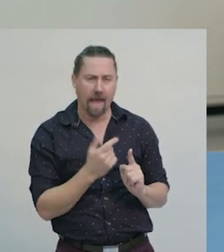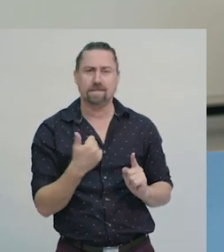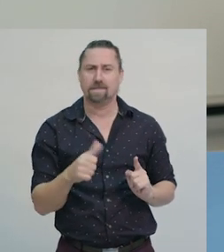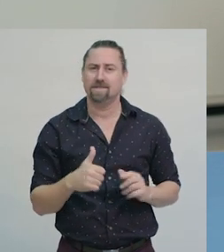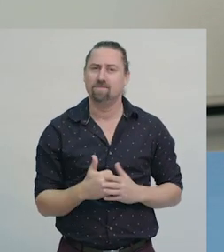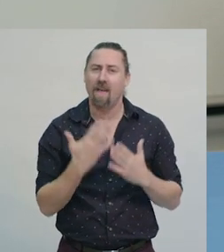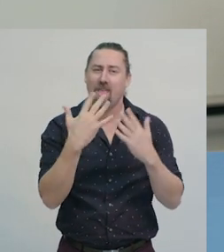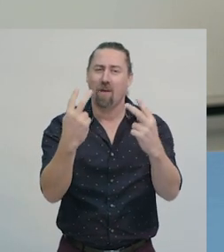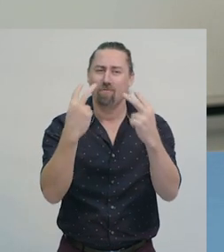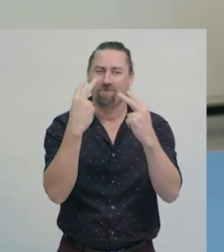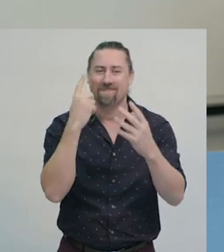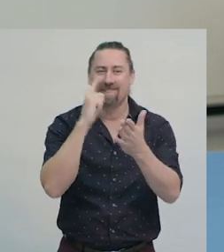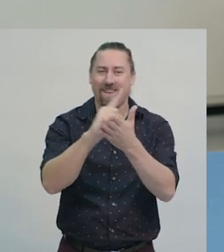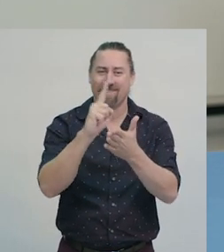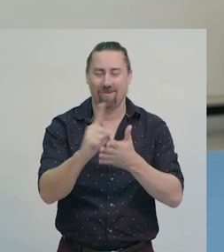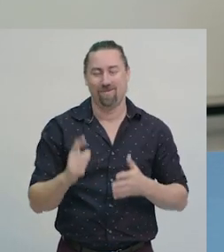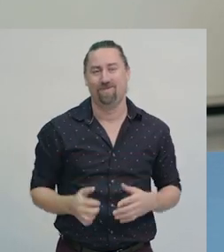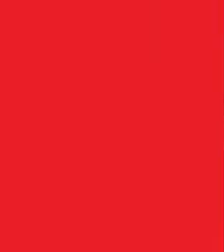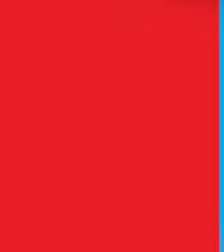Thanks for joining me today. See you next time.